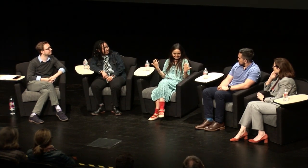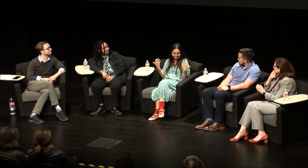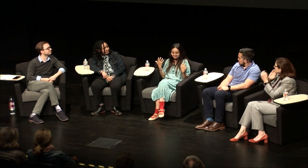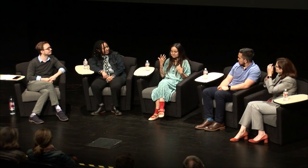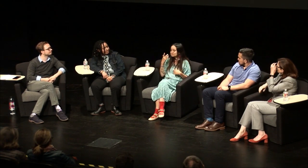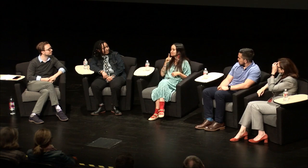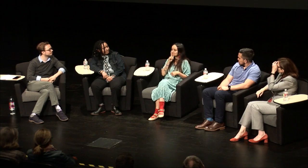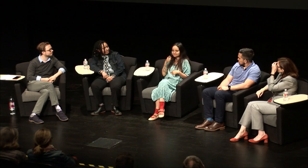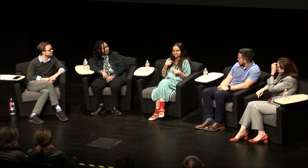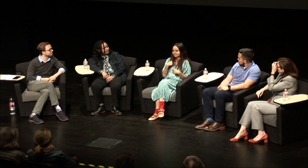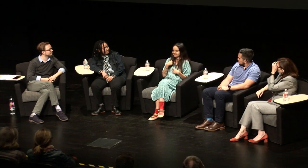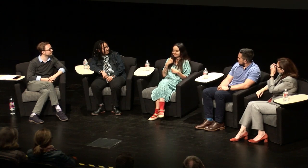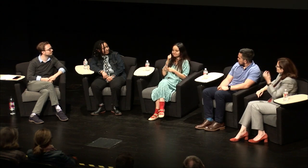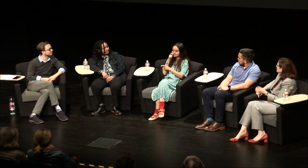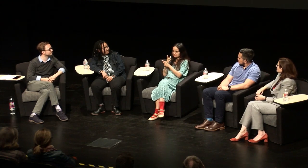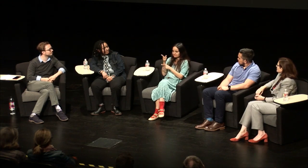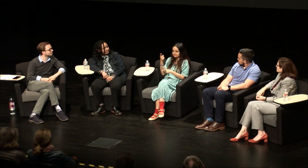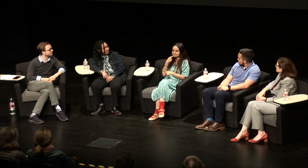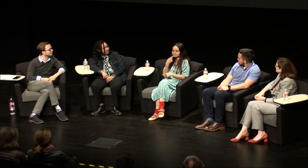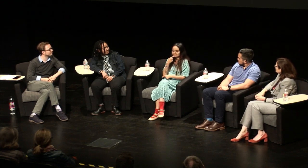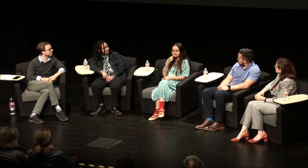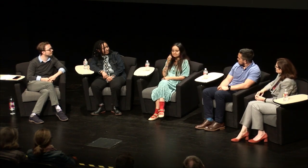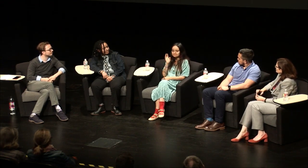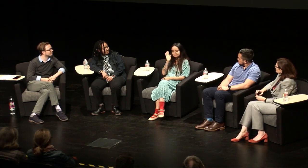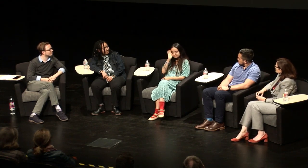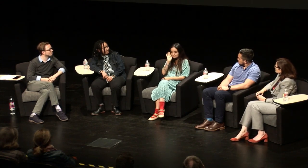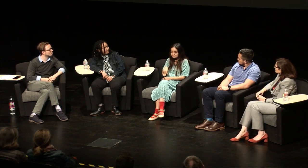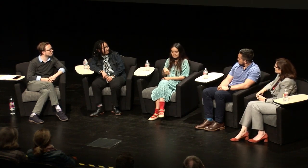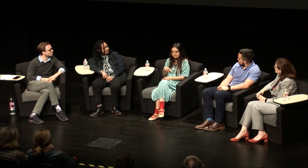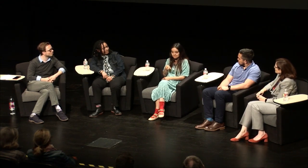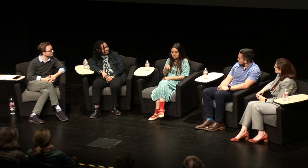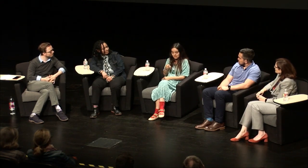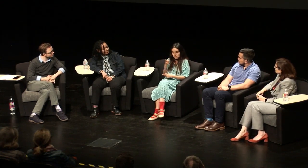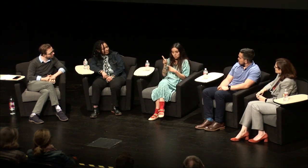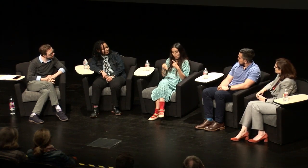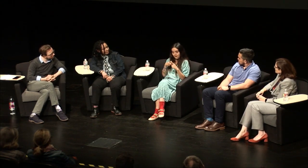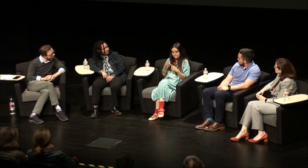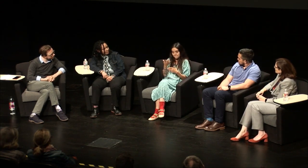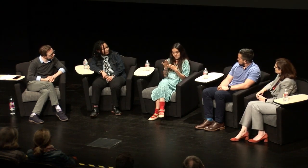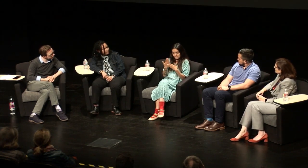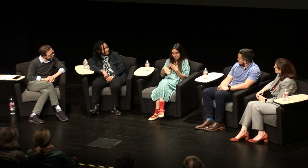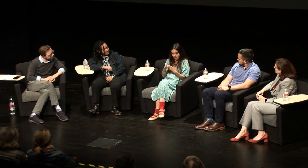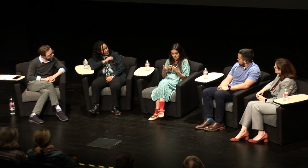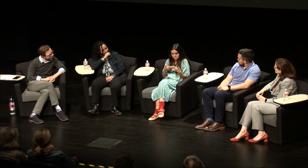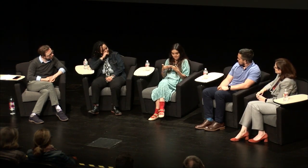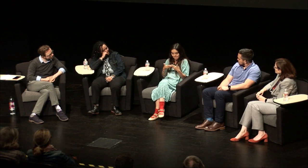upset that I was deaf and my sister would say to me "Claudia, you know when